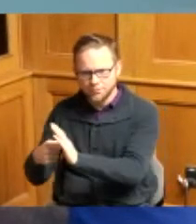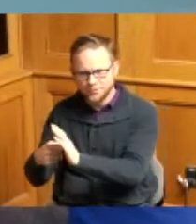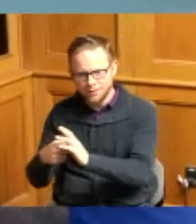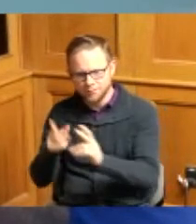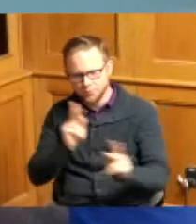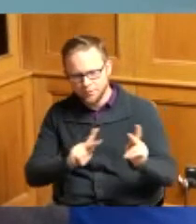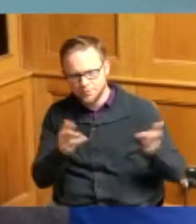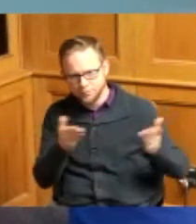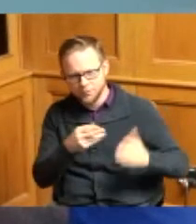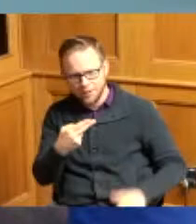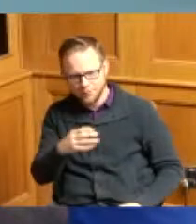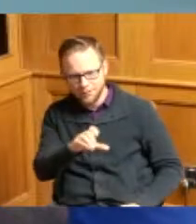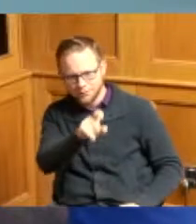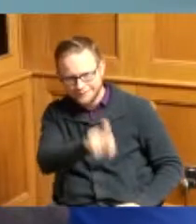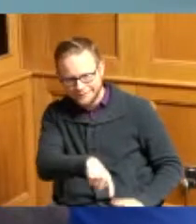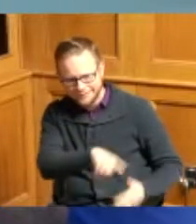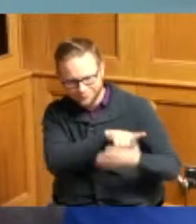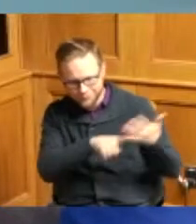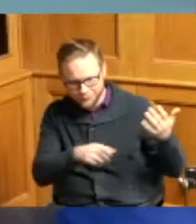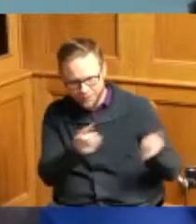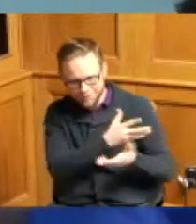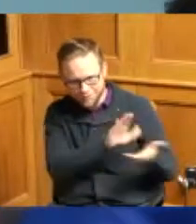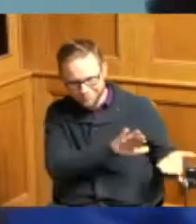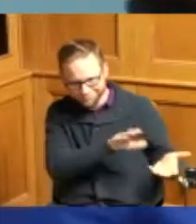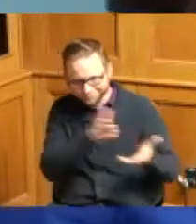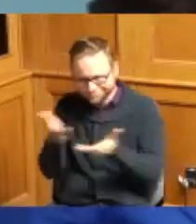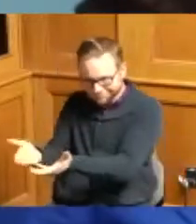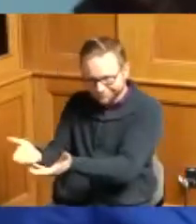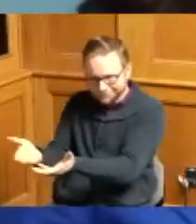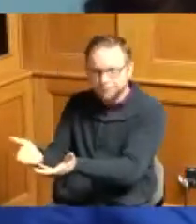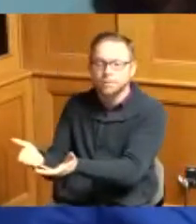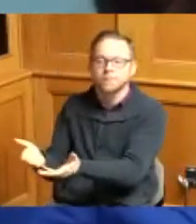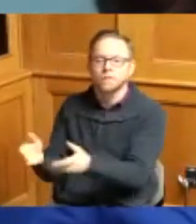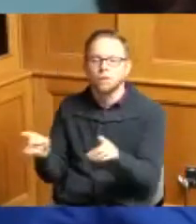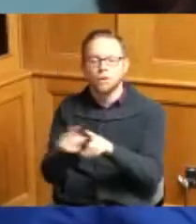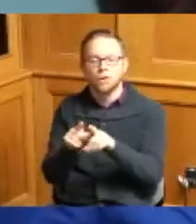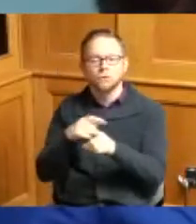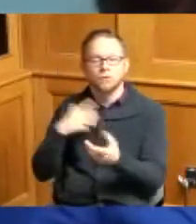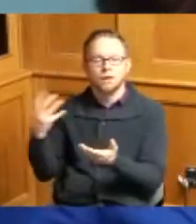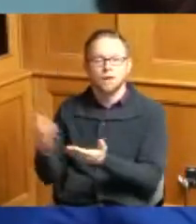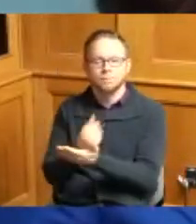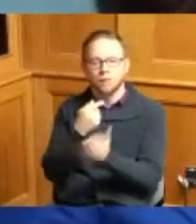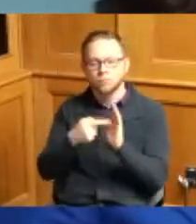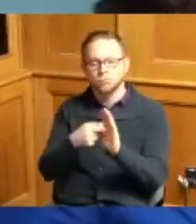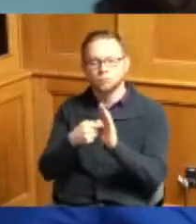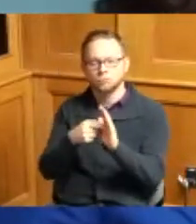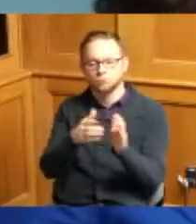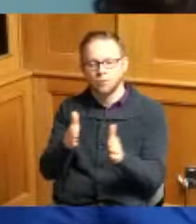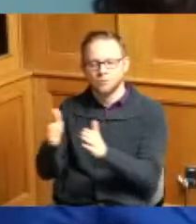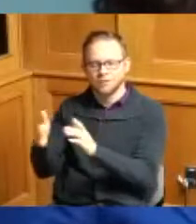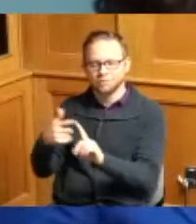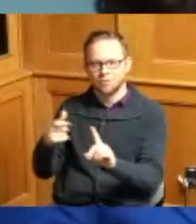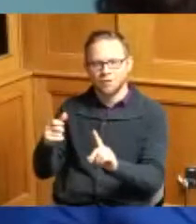we brought those things forward I also had a chance to meet with representatives from UC Health